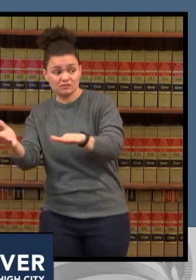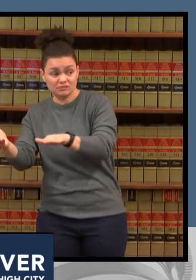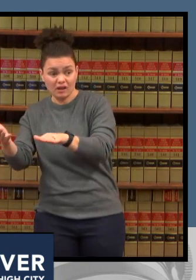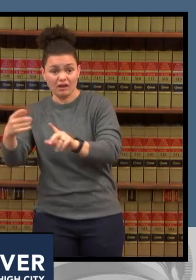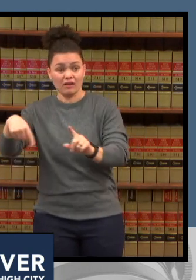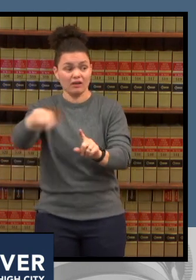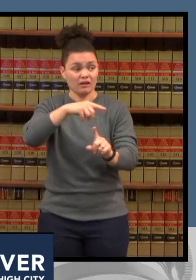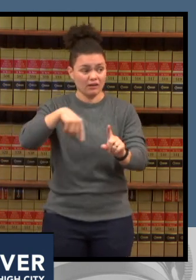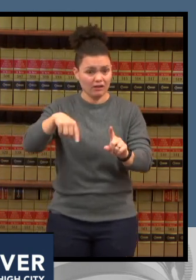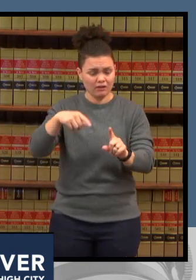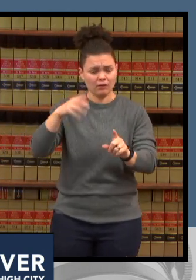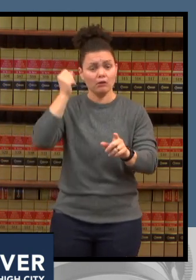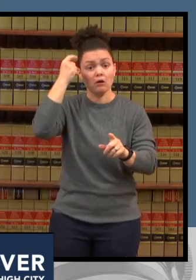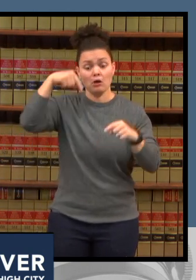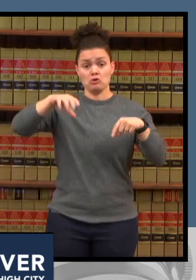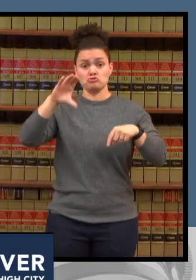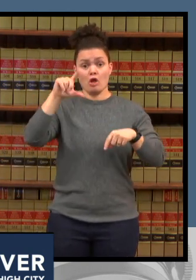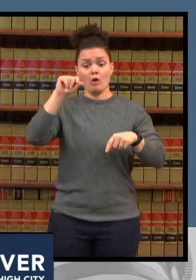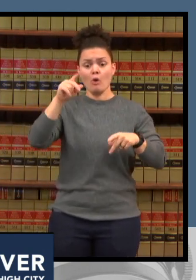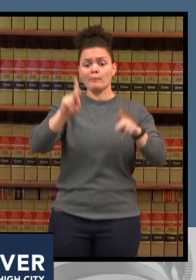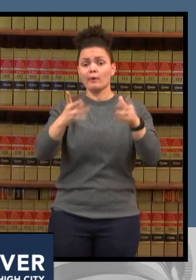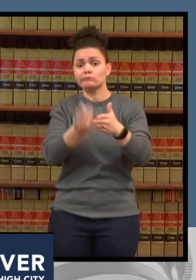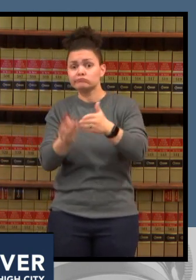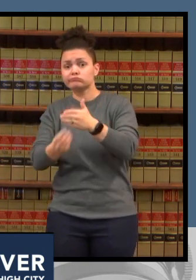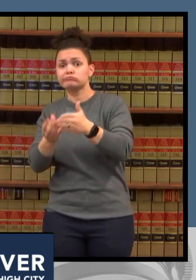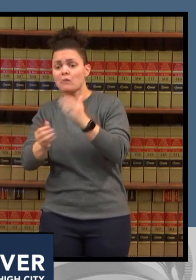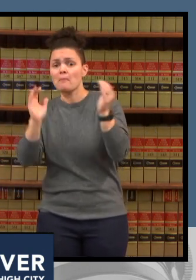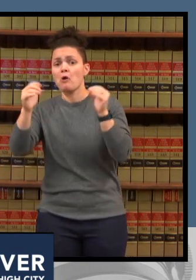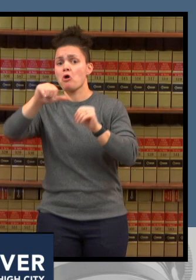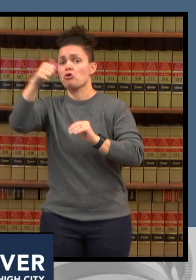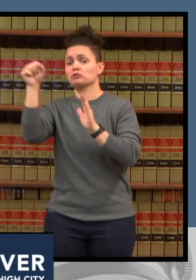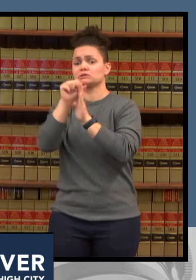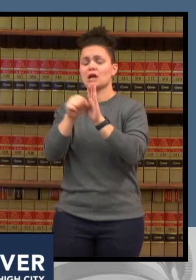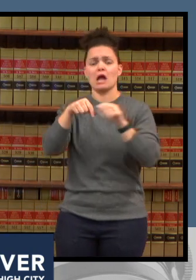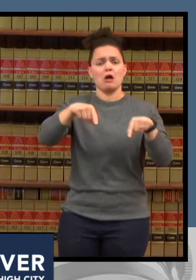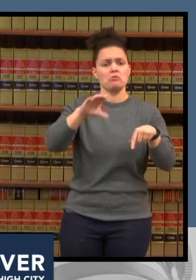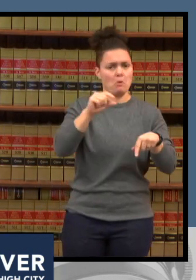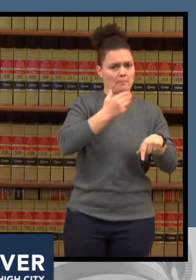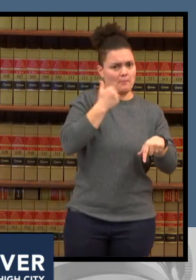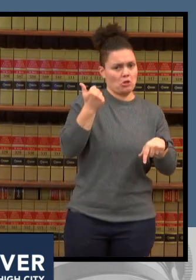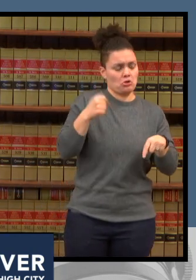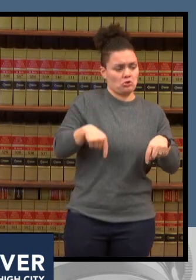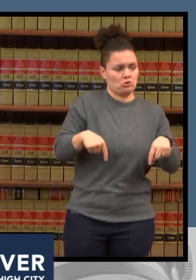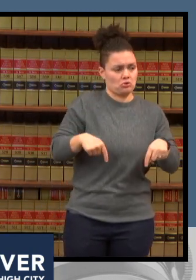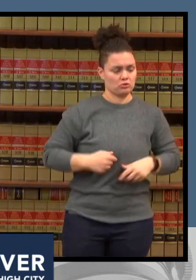is the continual surge actually this last surge when you show the data we've been at it for four